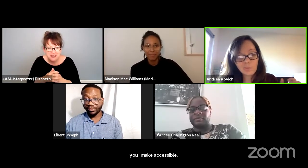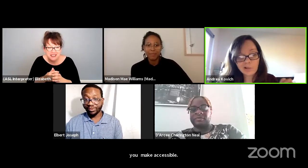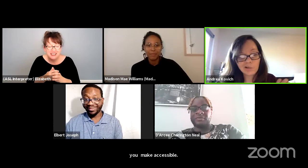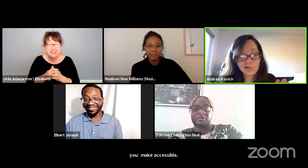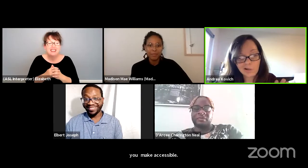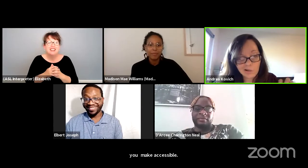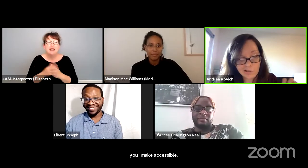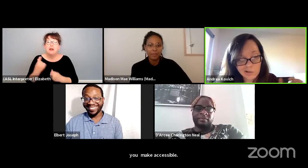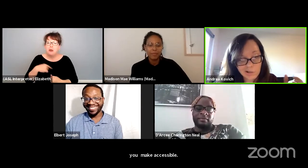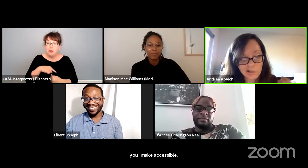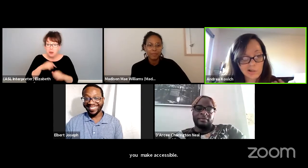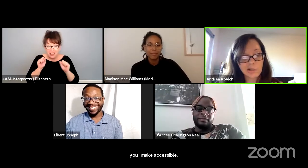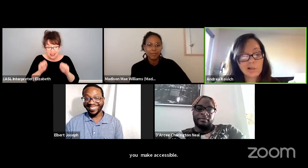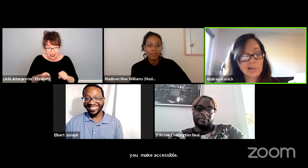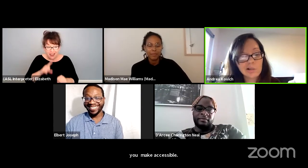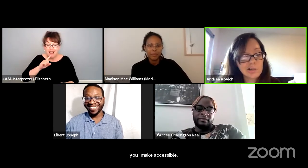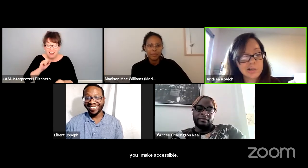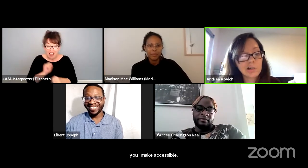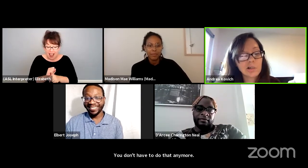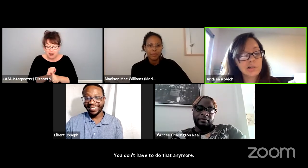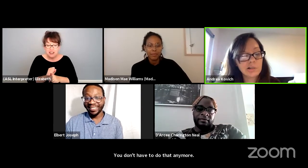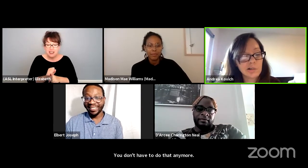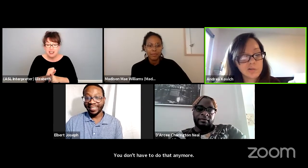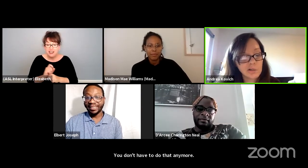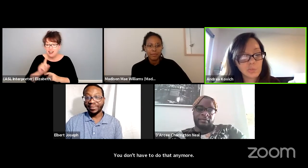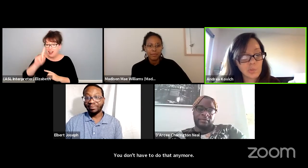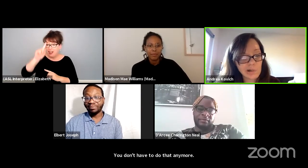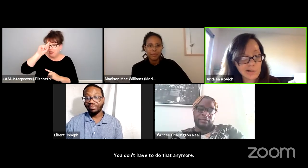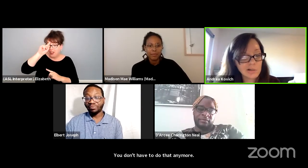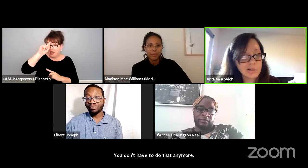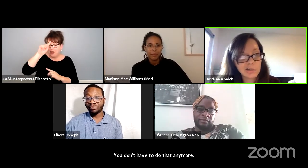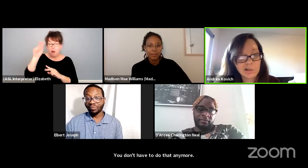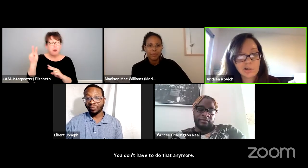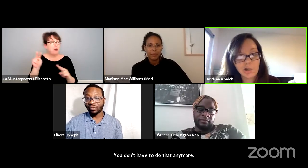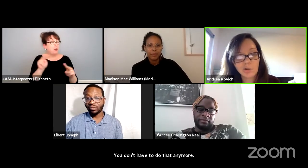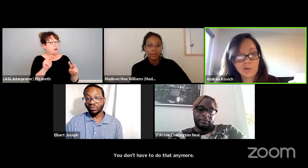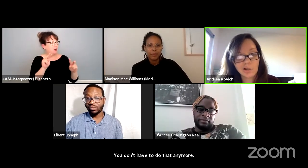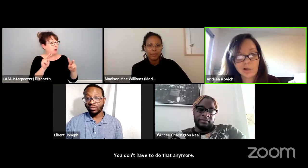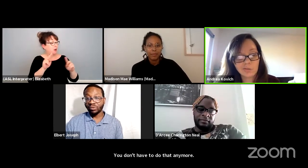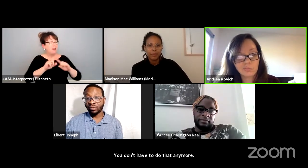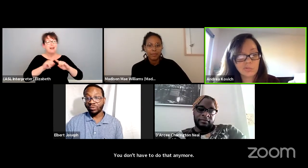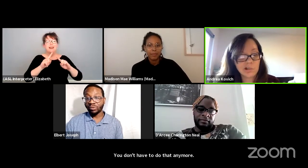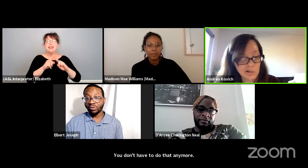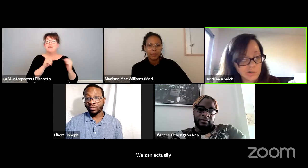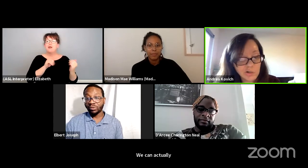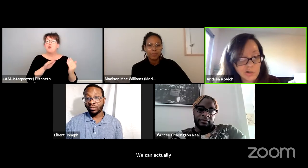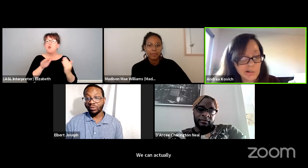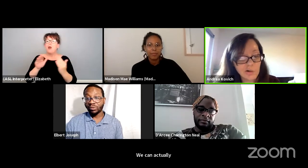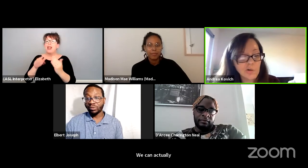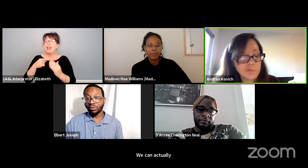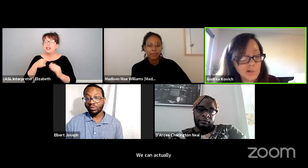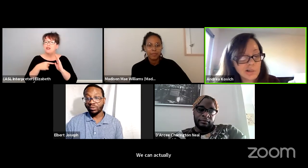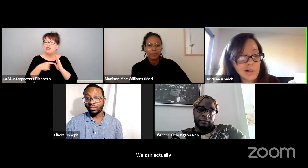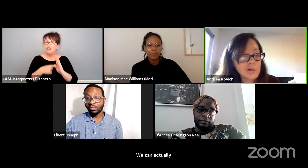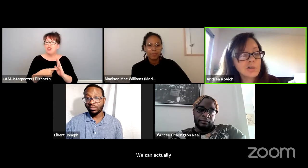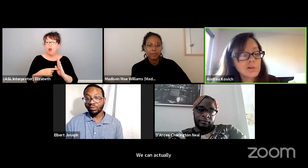We can actually consider different ways to show light sensory overload